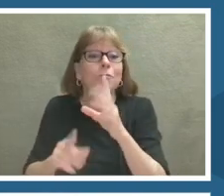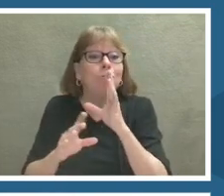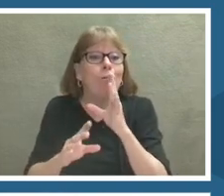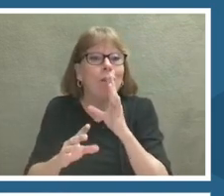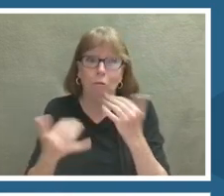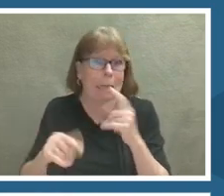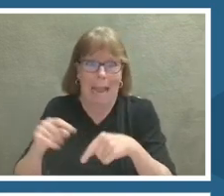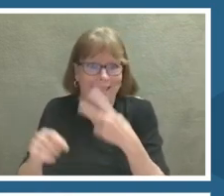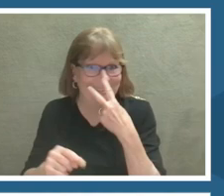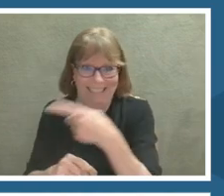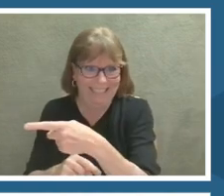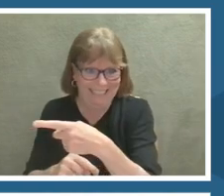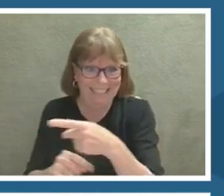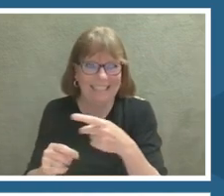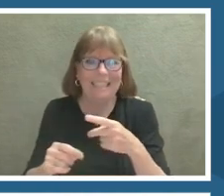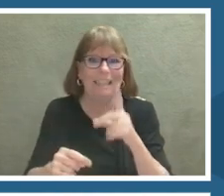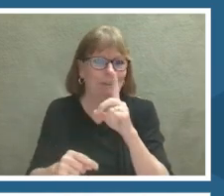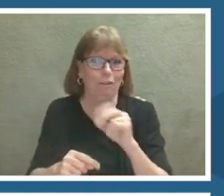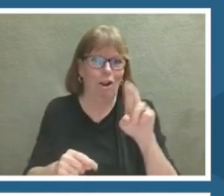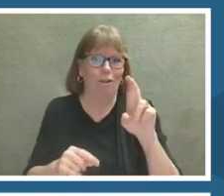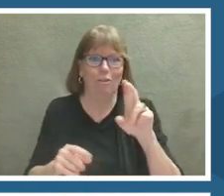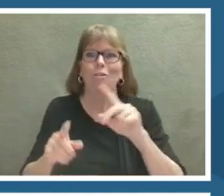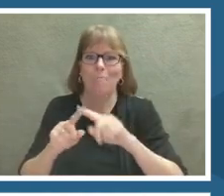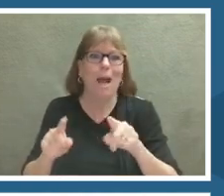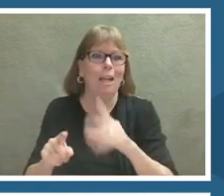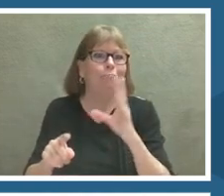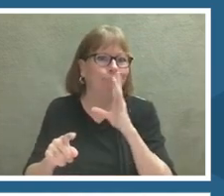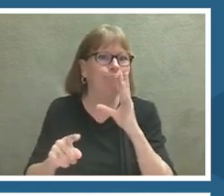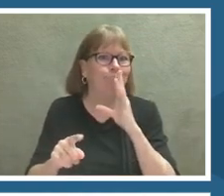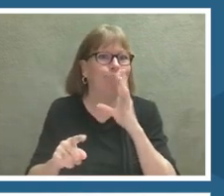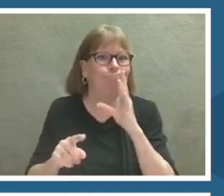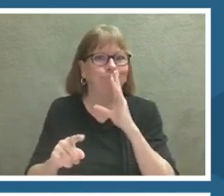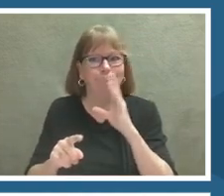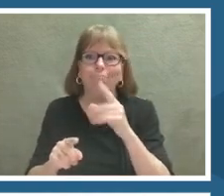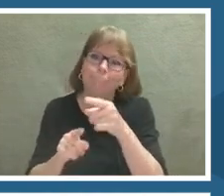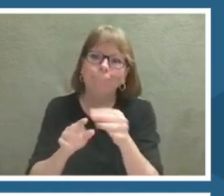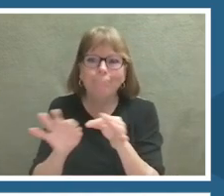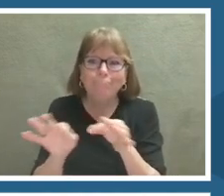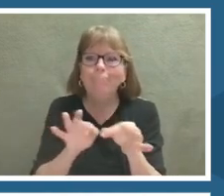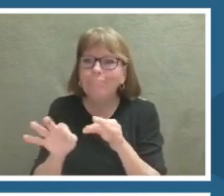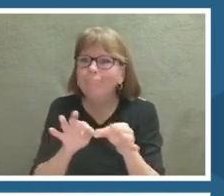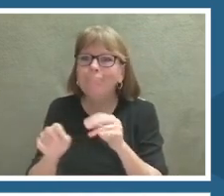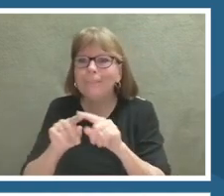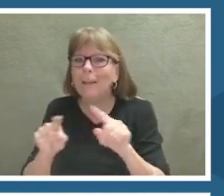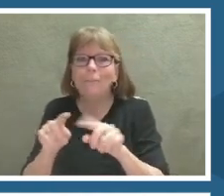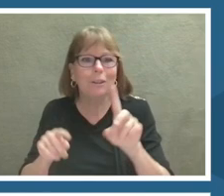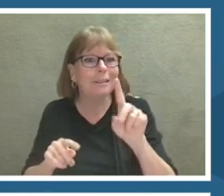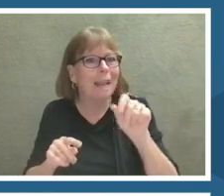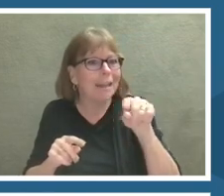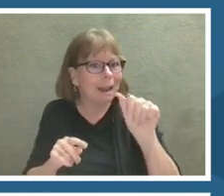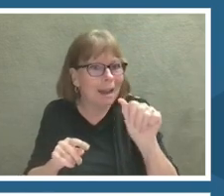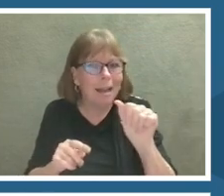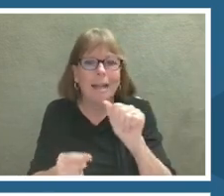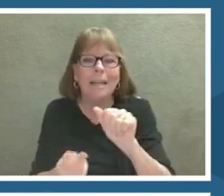During this narration, she goes over the different types of data that the telescopes have picked up.